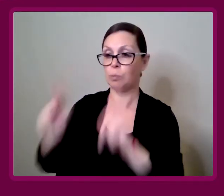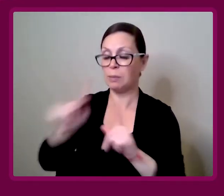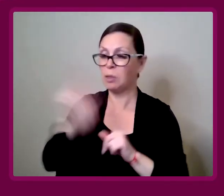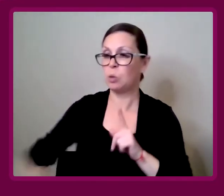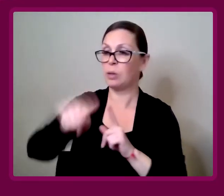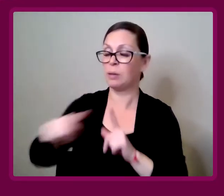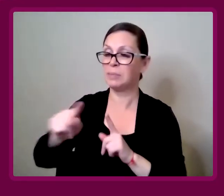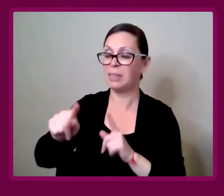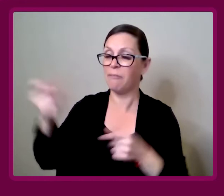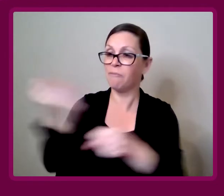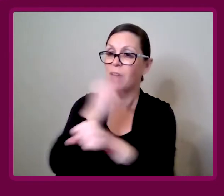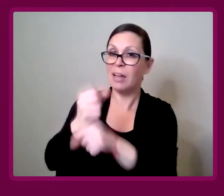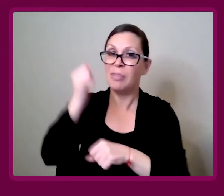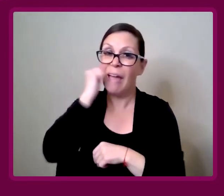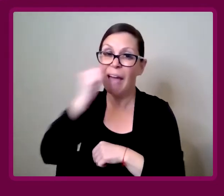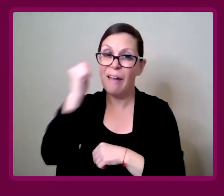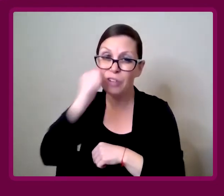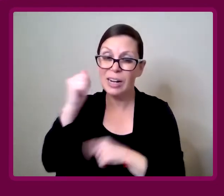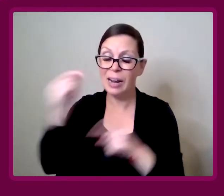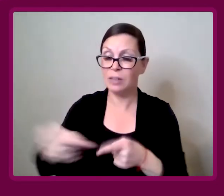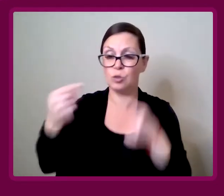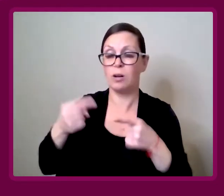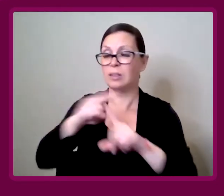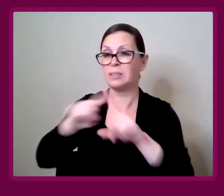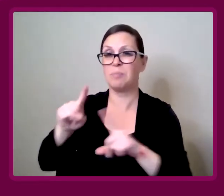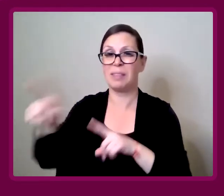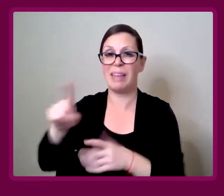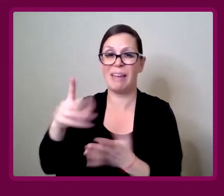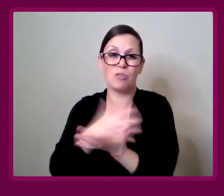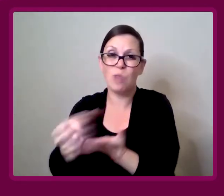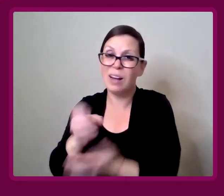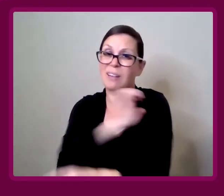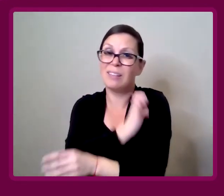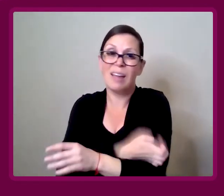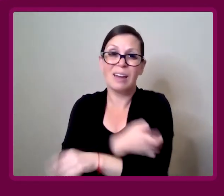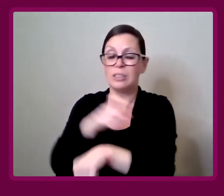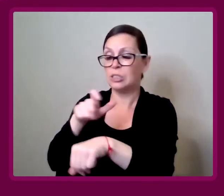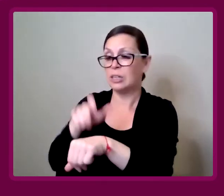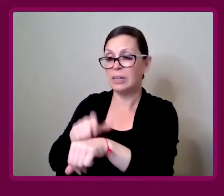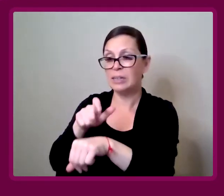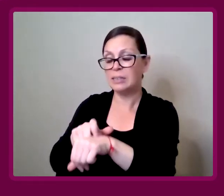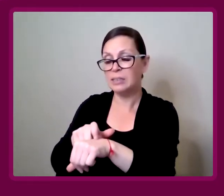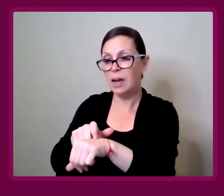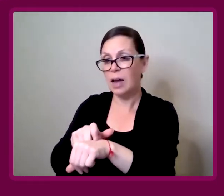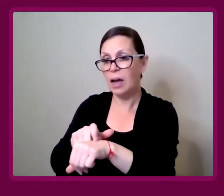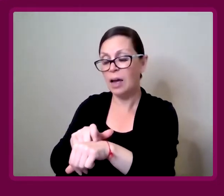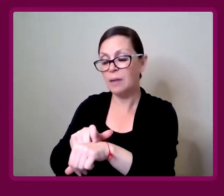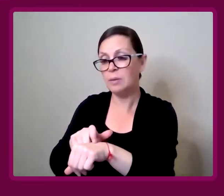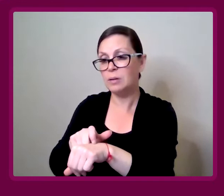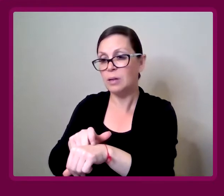are having to fight those daily battles, and haven't got the energy and the time to have